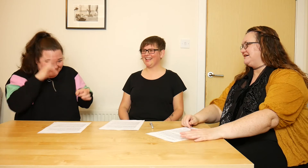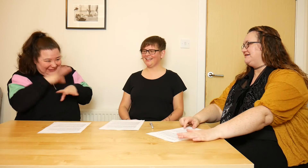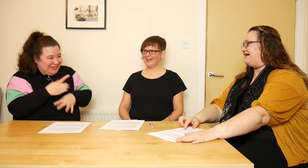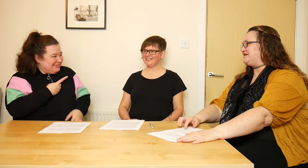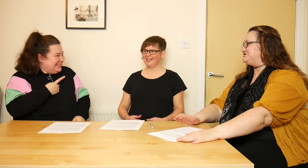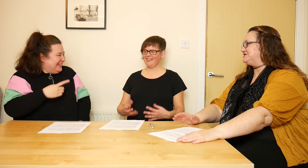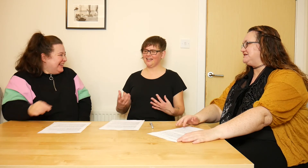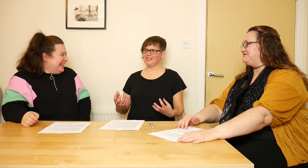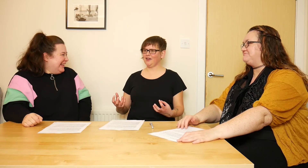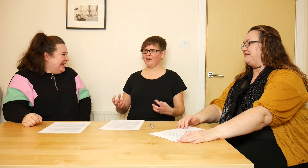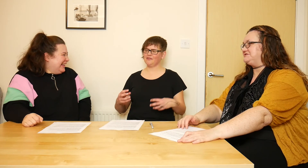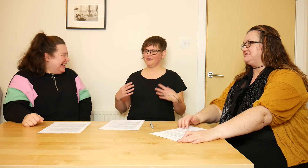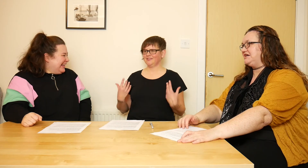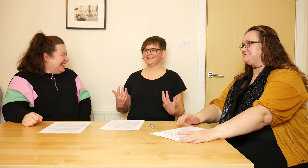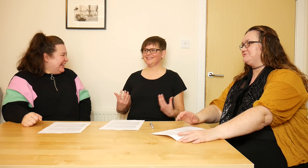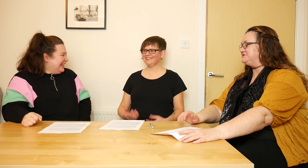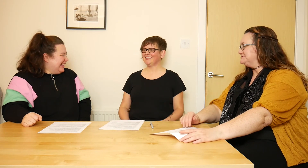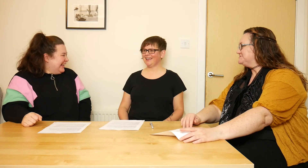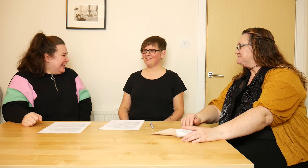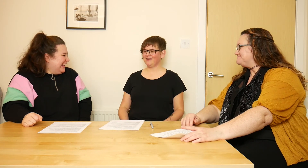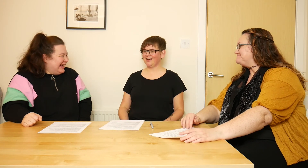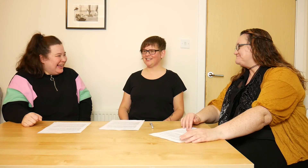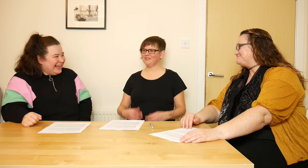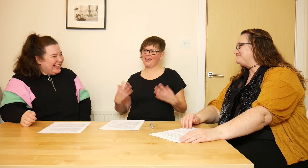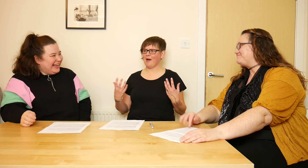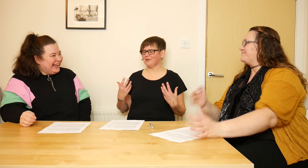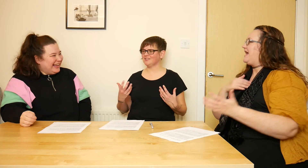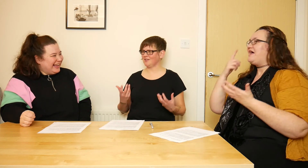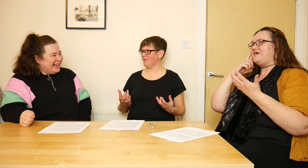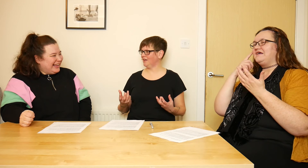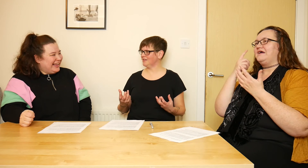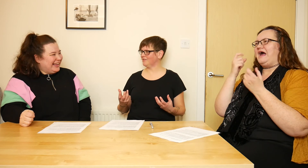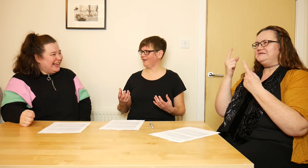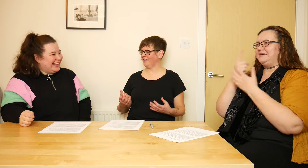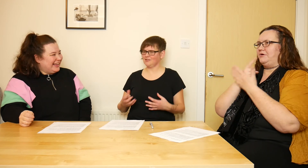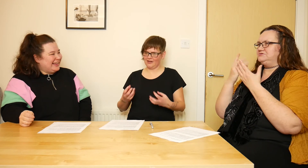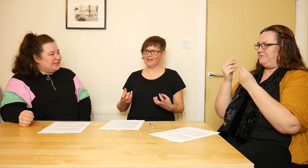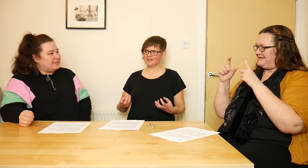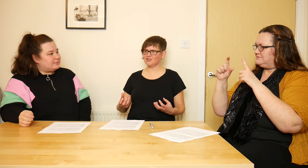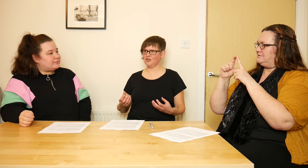The idea of capital something is a very English term.